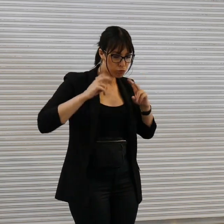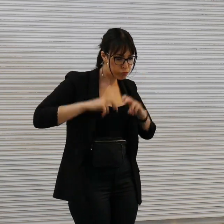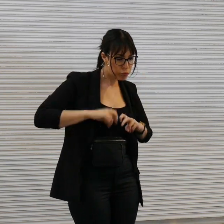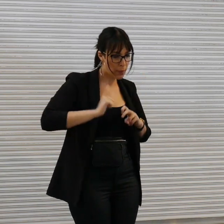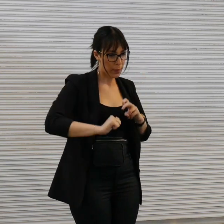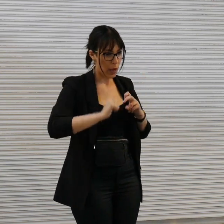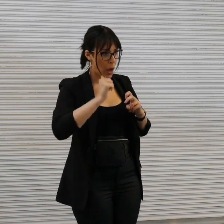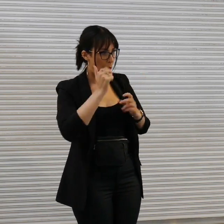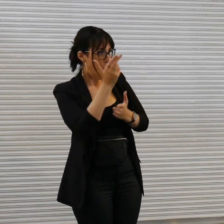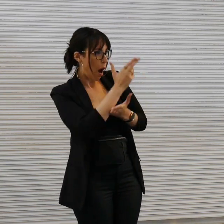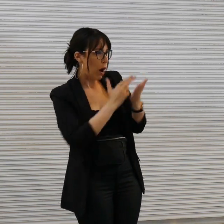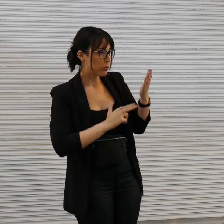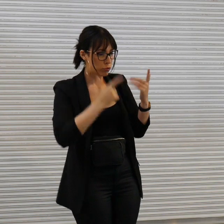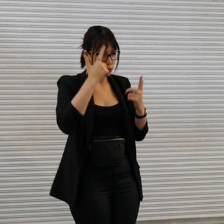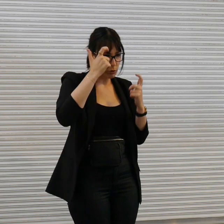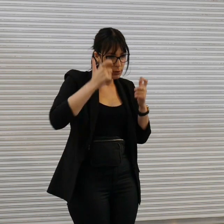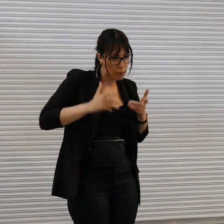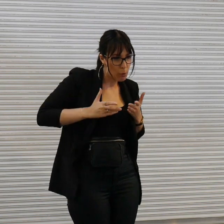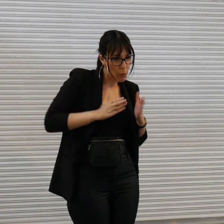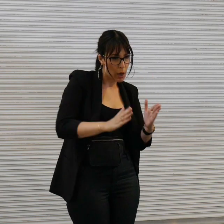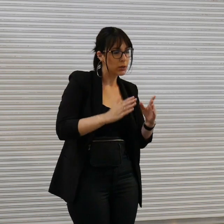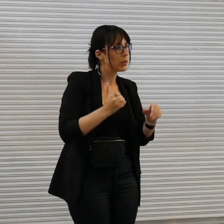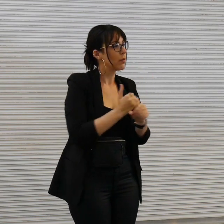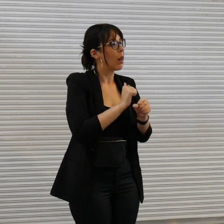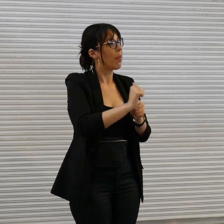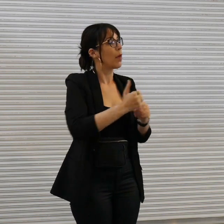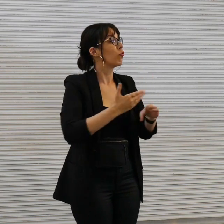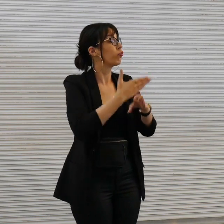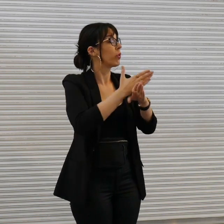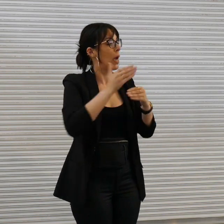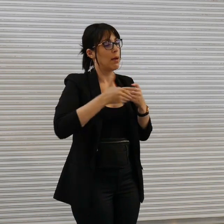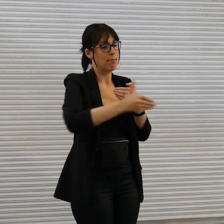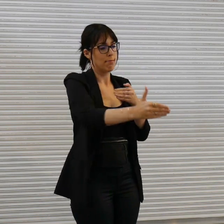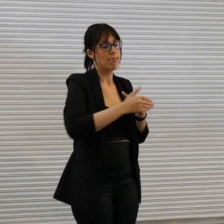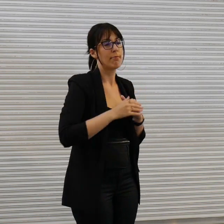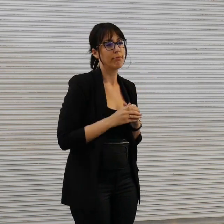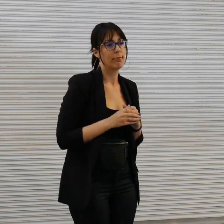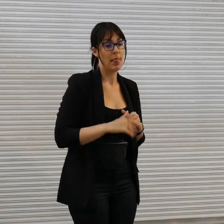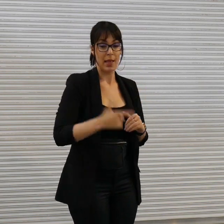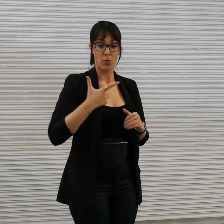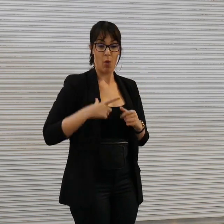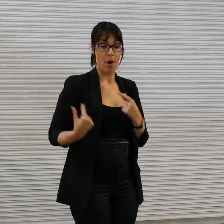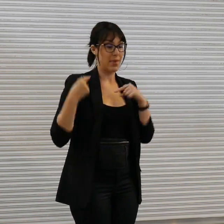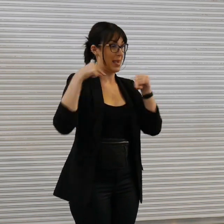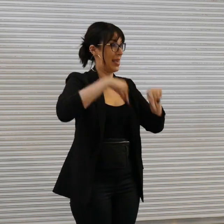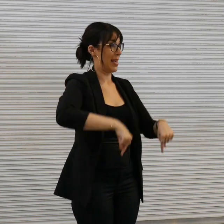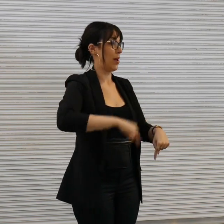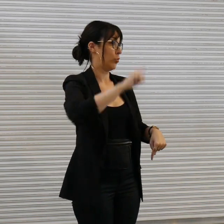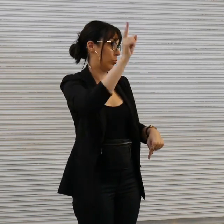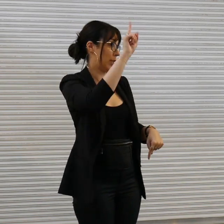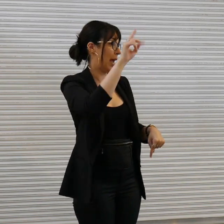as artists um which leads us to here today to the Yarra Sculpture Gallery summer residency